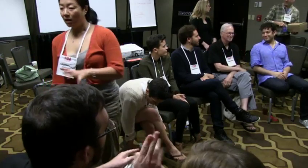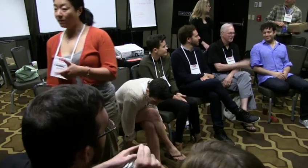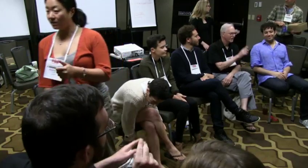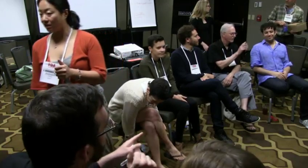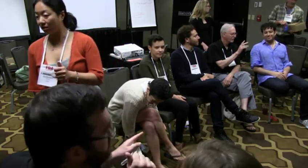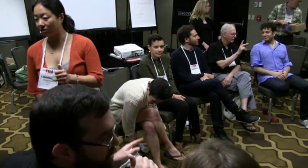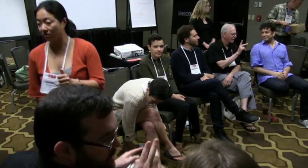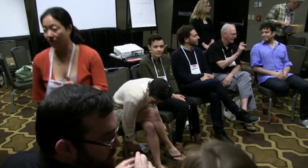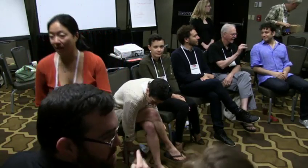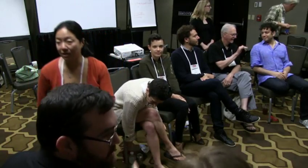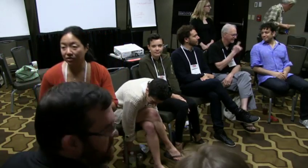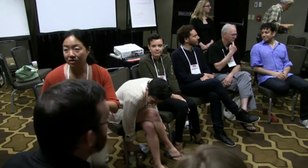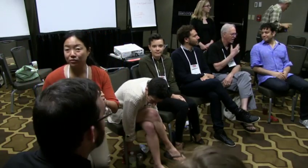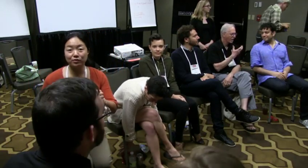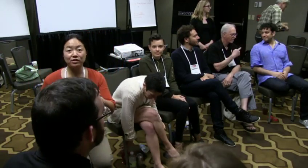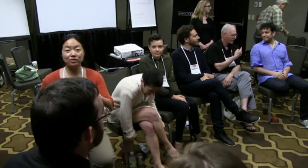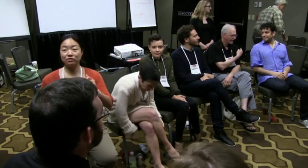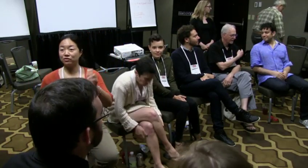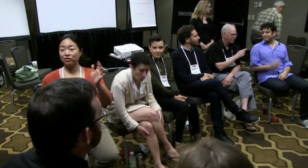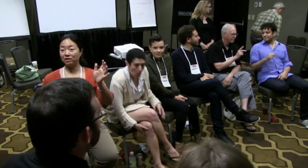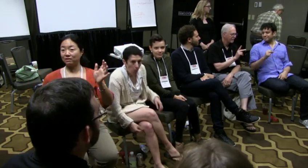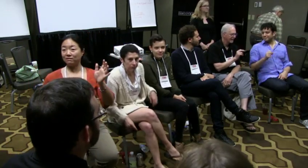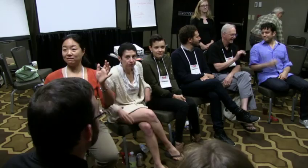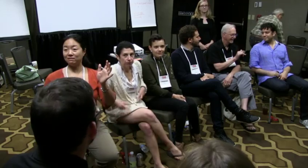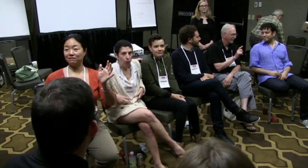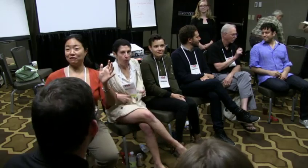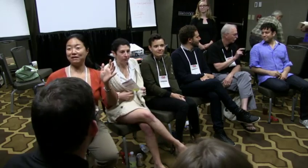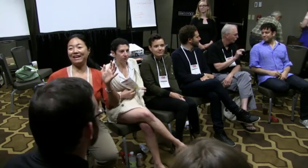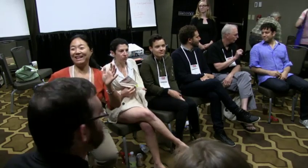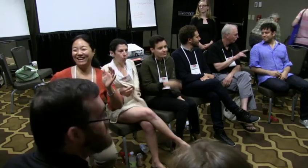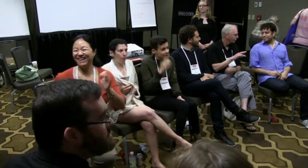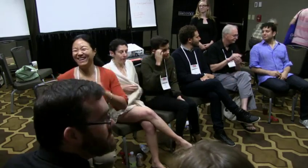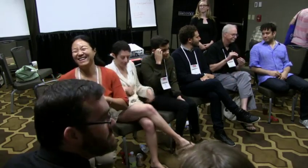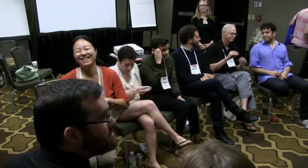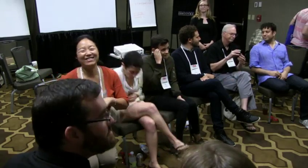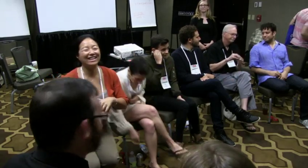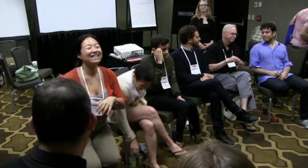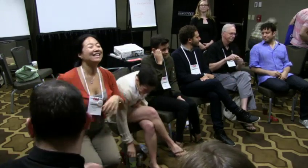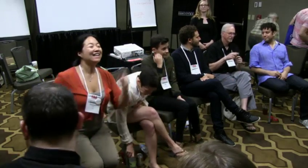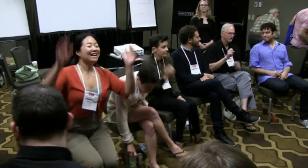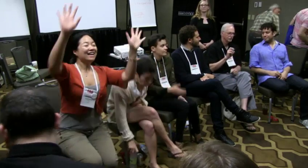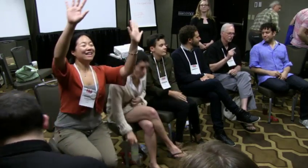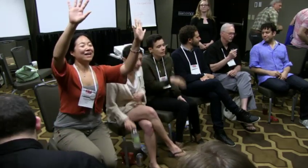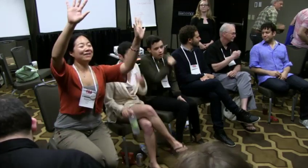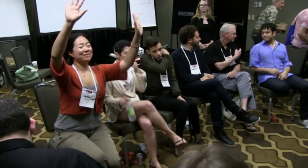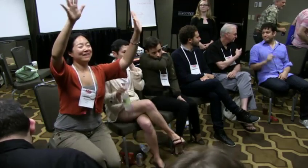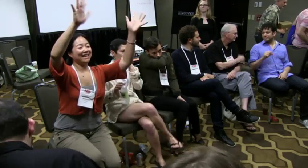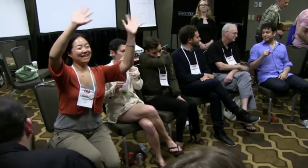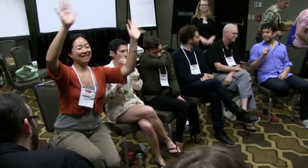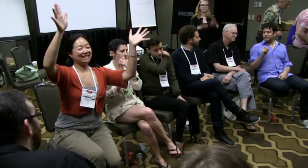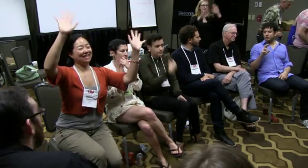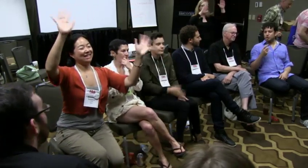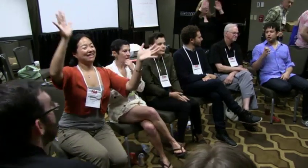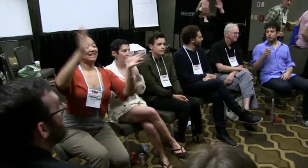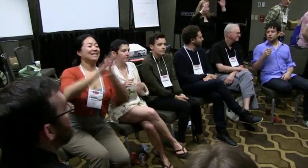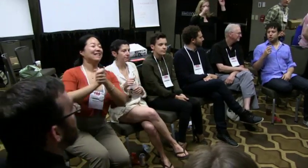I'm good to go so let's just start talking. Okay, great. Hello, everybody.